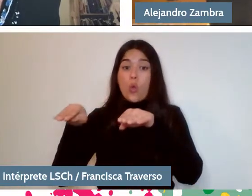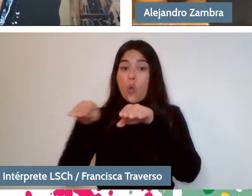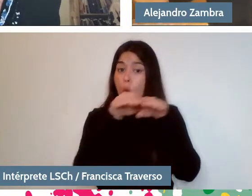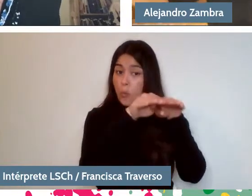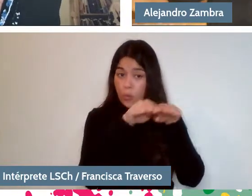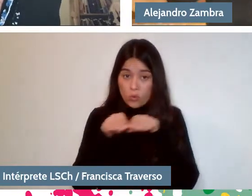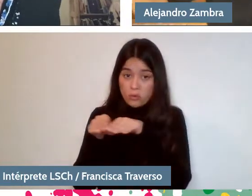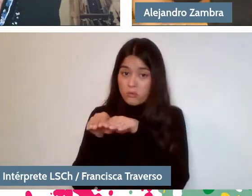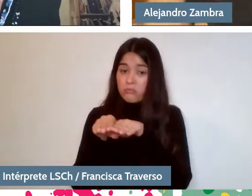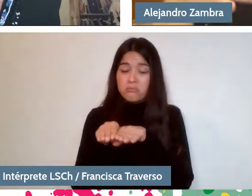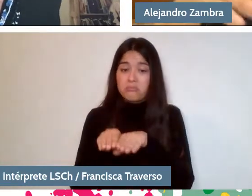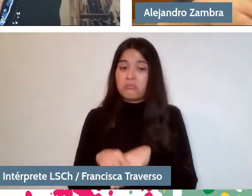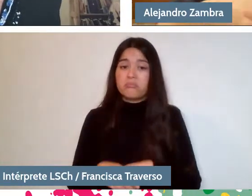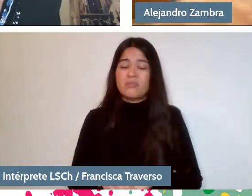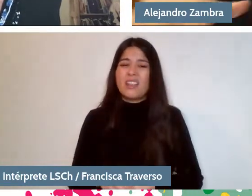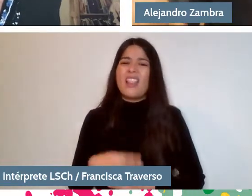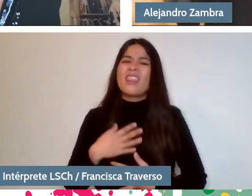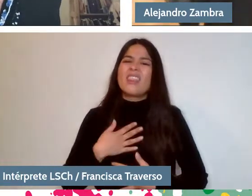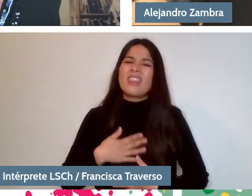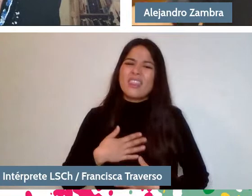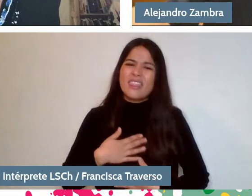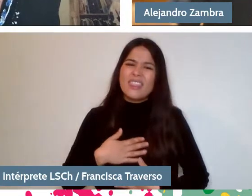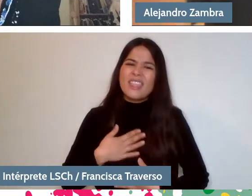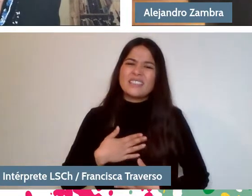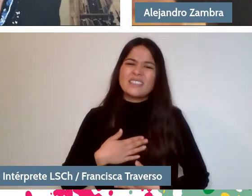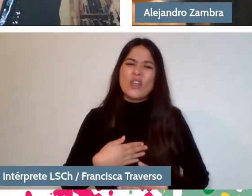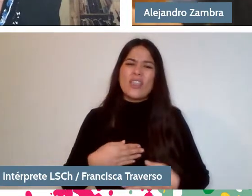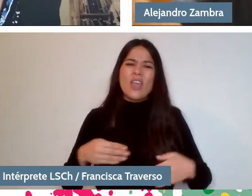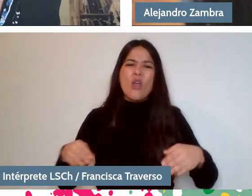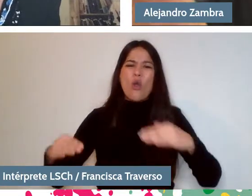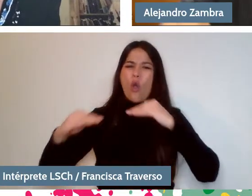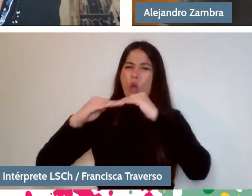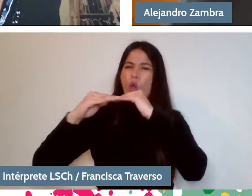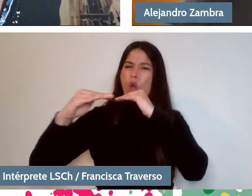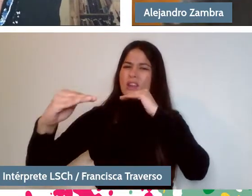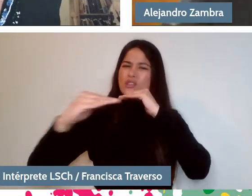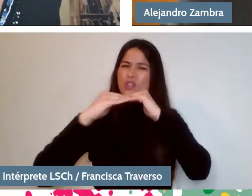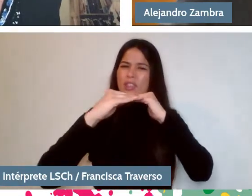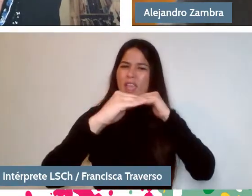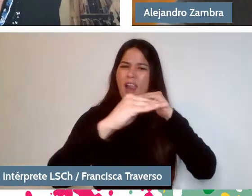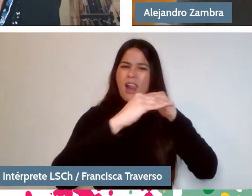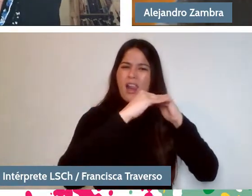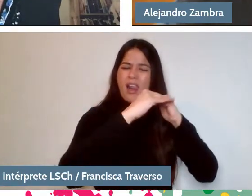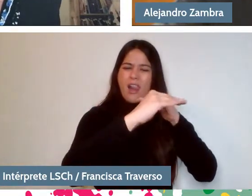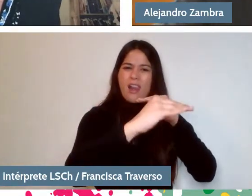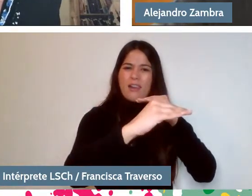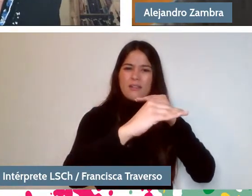the desire to horizontalize is very propitious